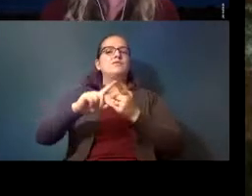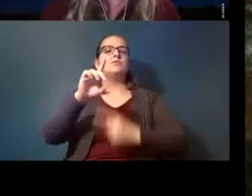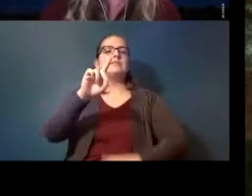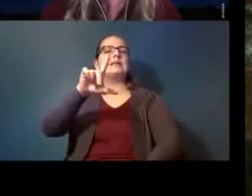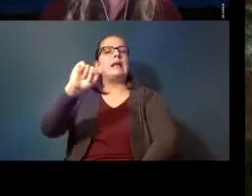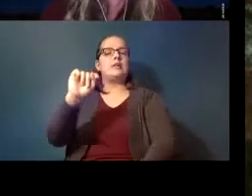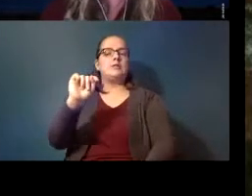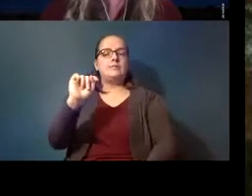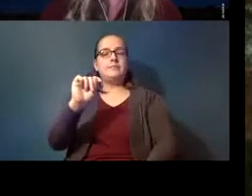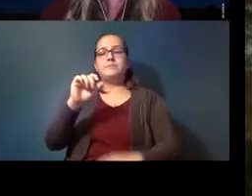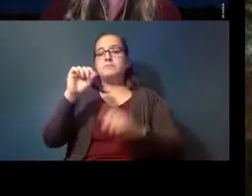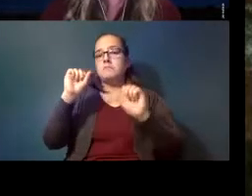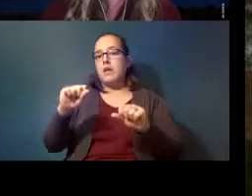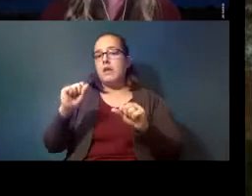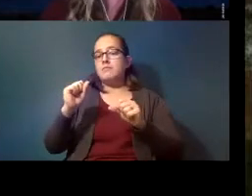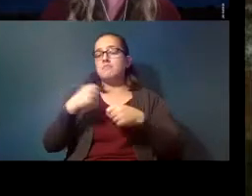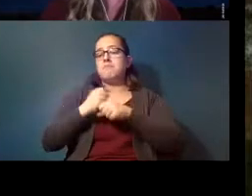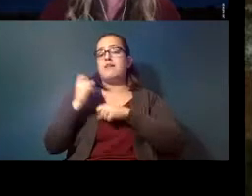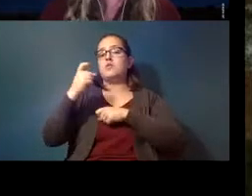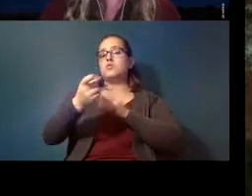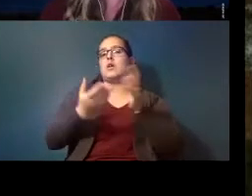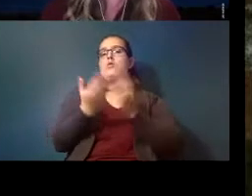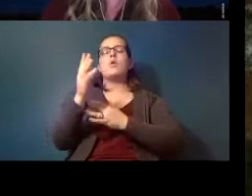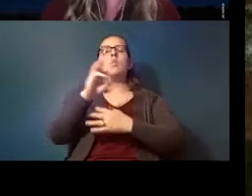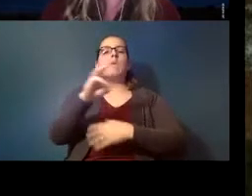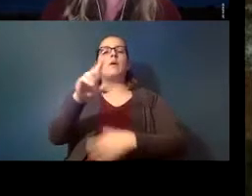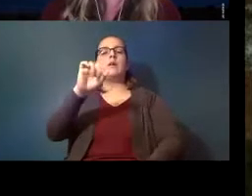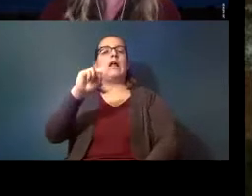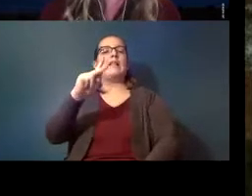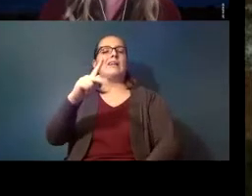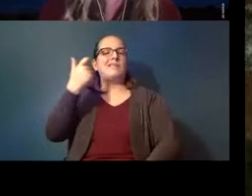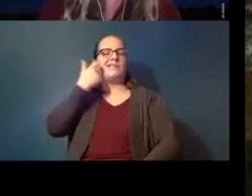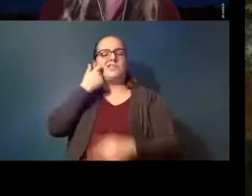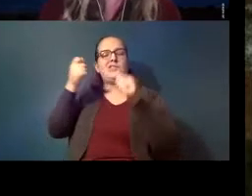you can make a donation through the website link that was just posted in the chat box